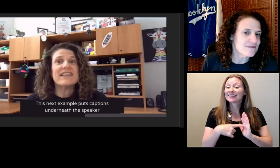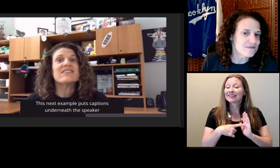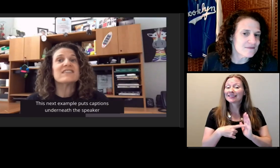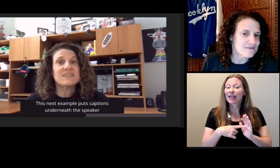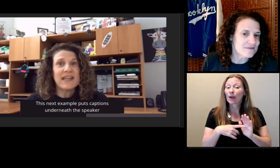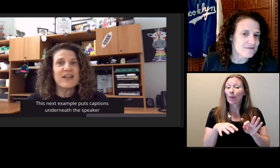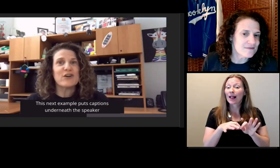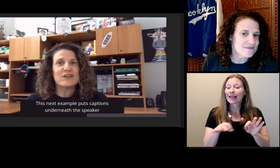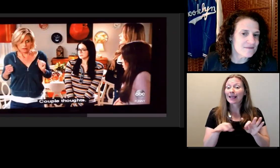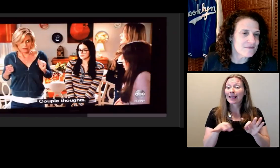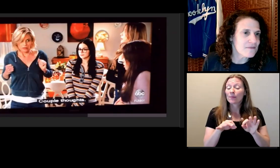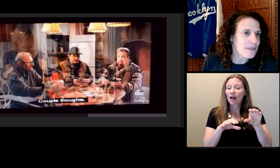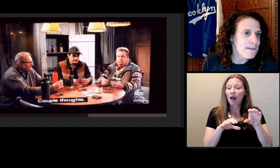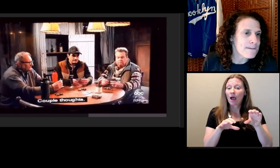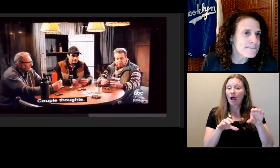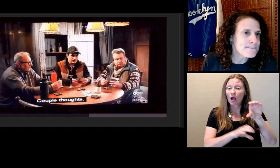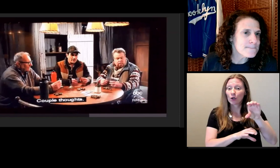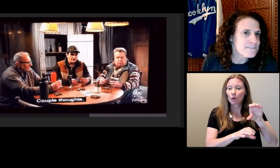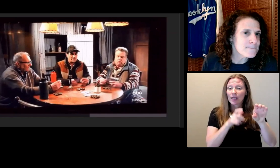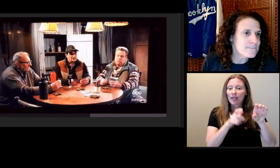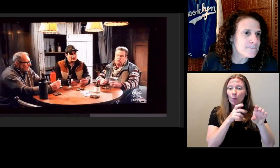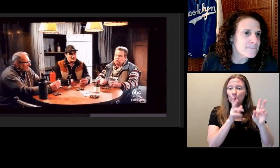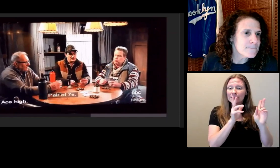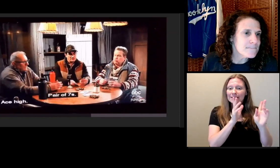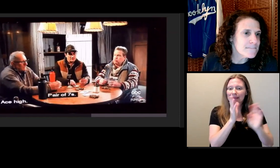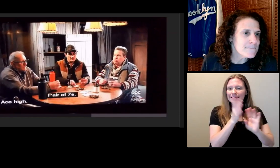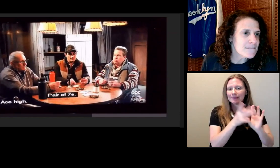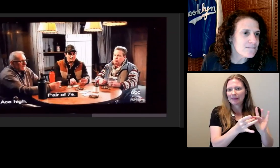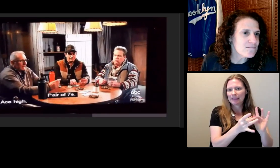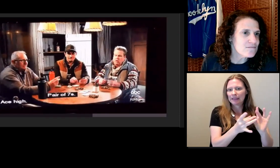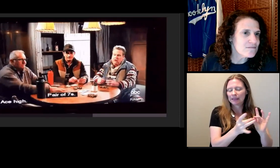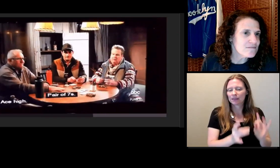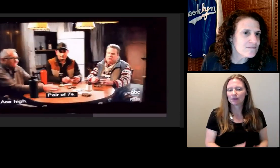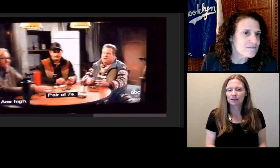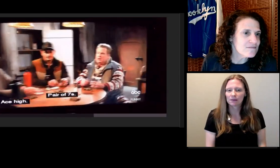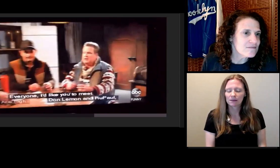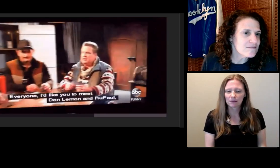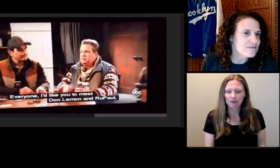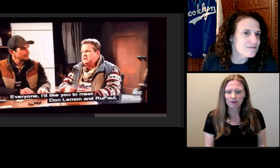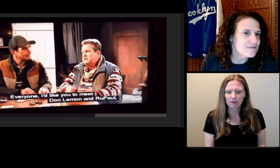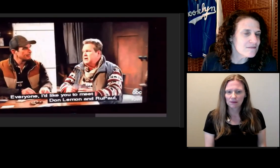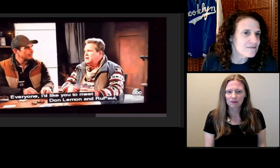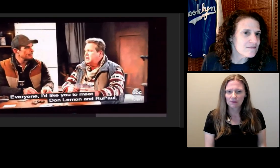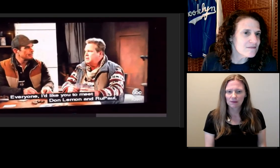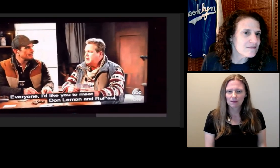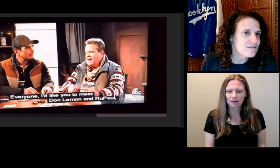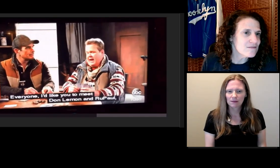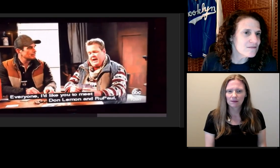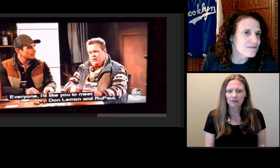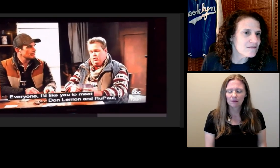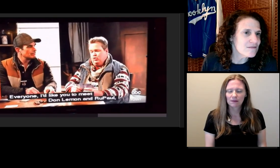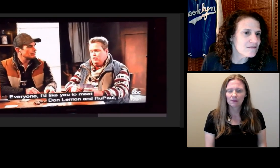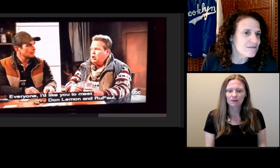Everyone, I'd like you to meet Don Lemon and Ru Paul, a pair of black Queens.